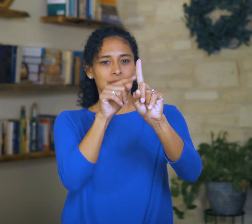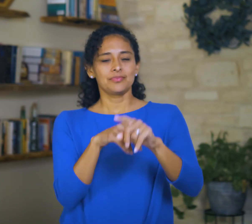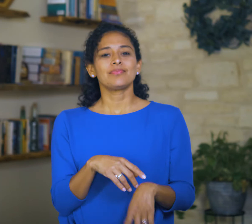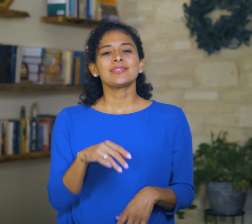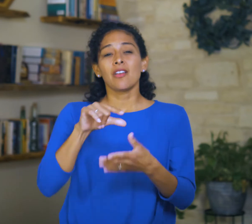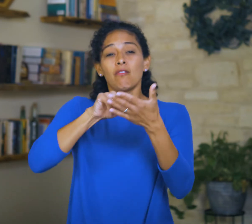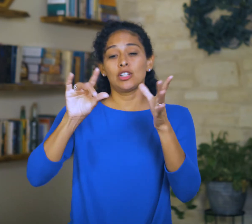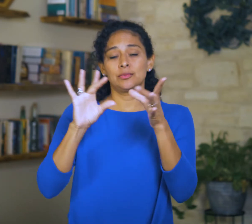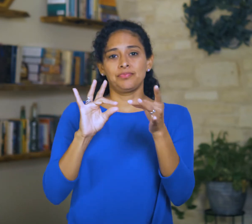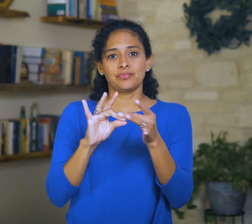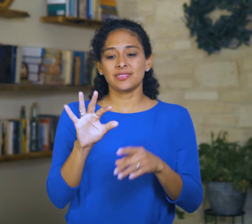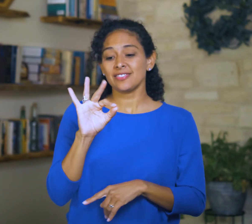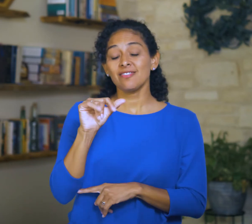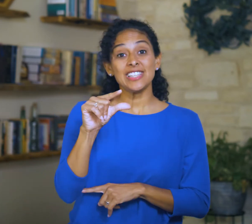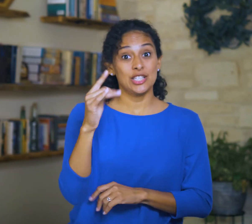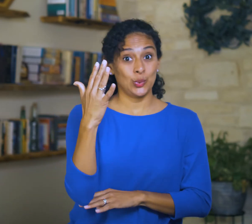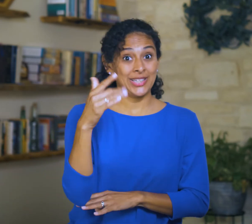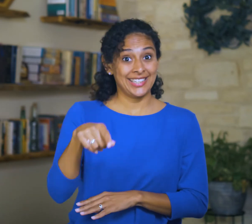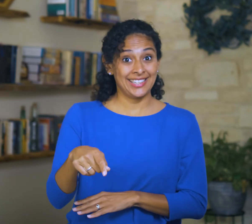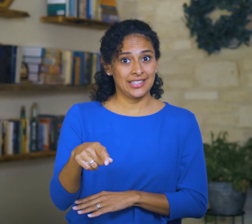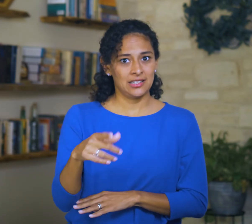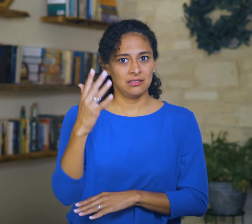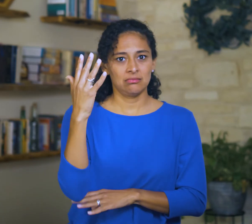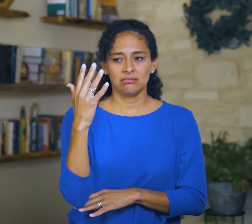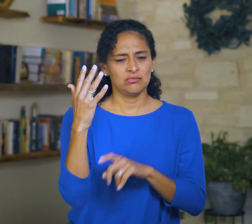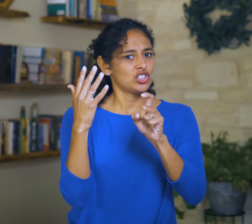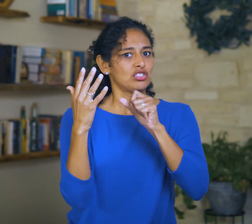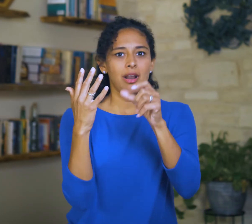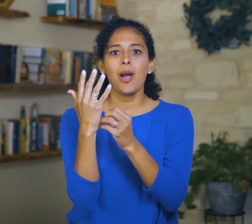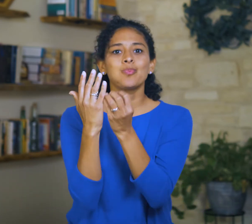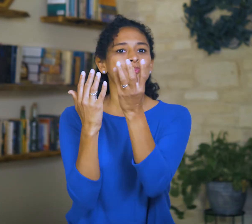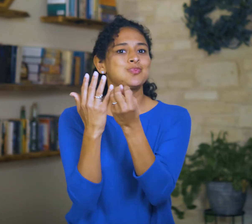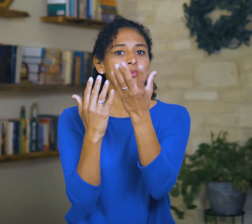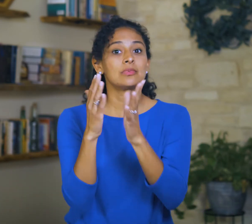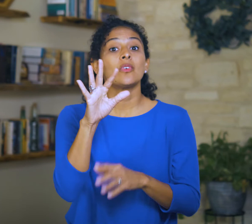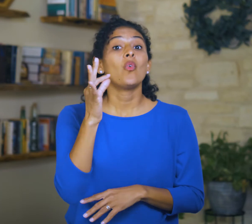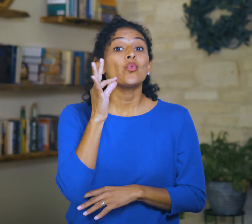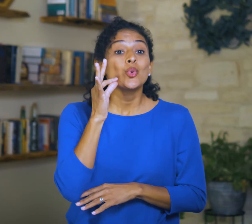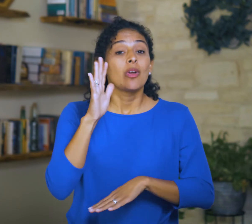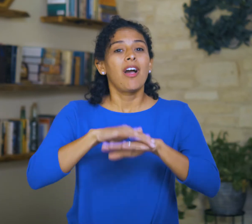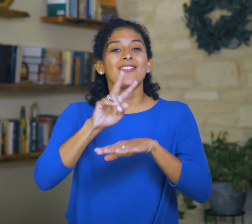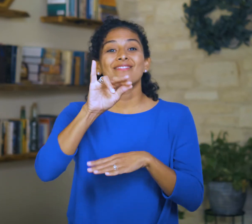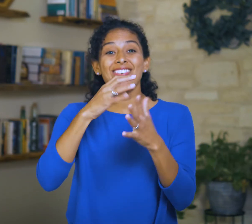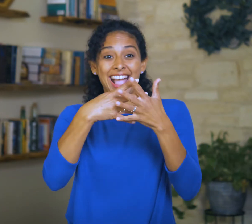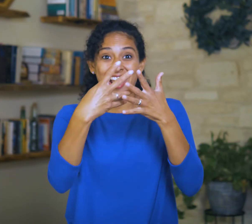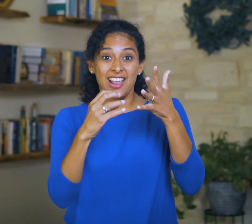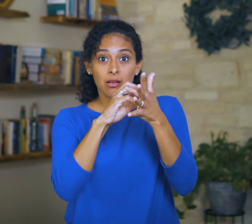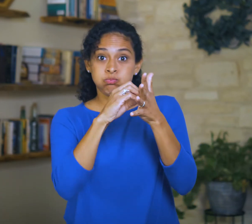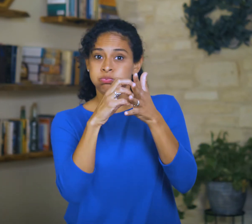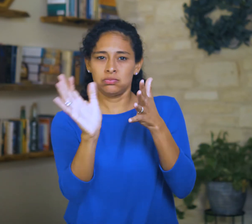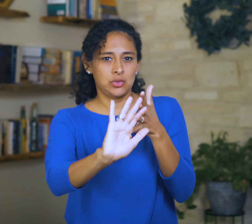“Though the fig tree should not blossom, nor fruit be on the vines,